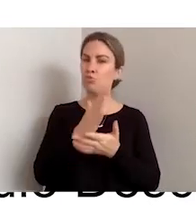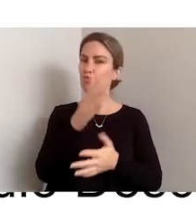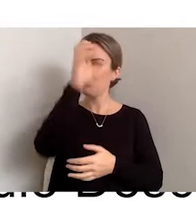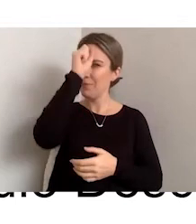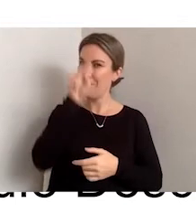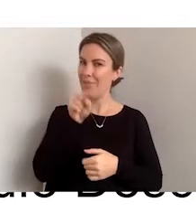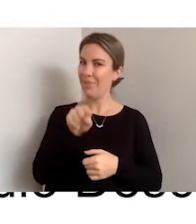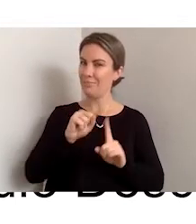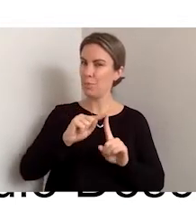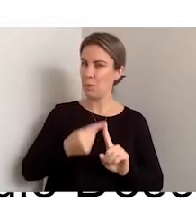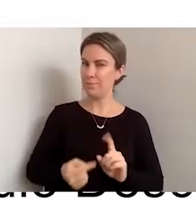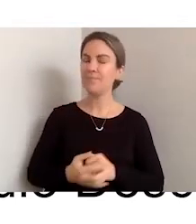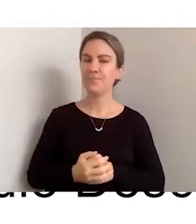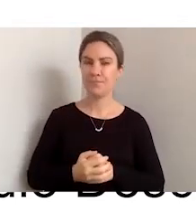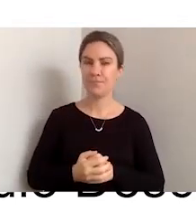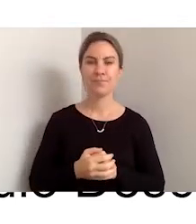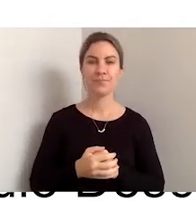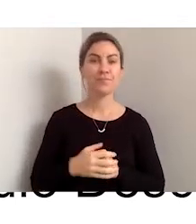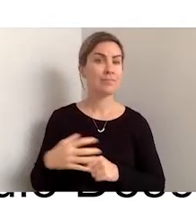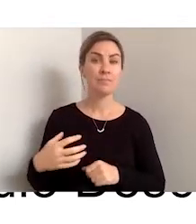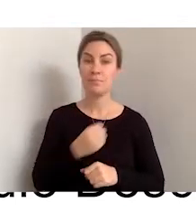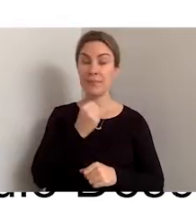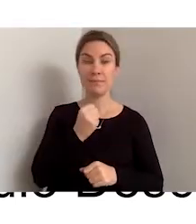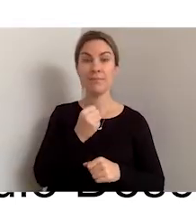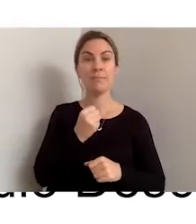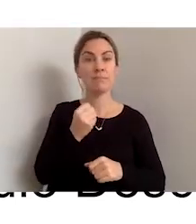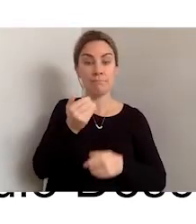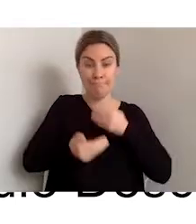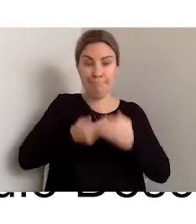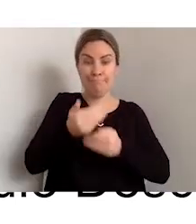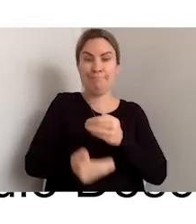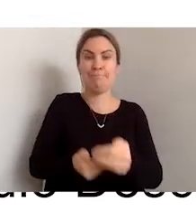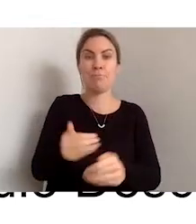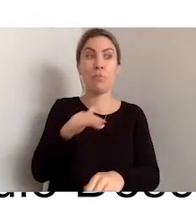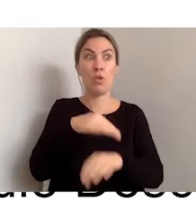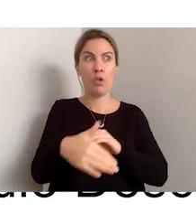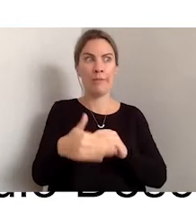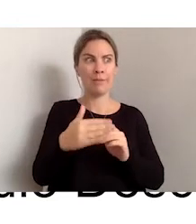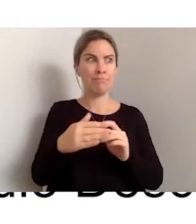You do need to keep up with advances in things like audio